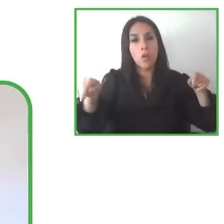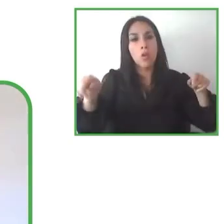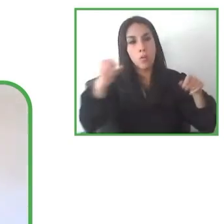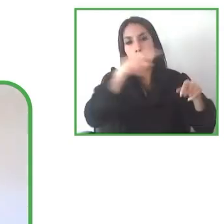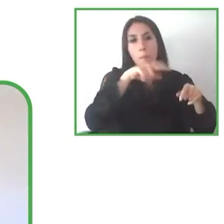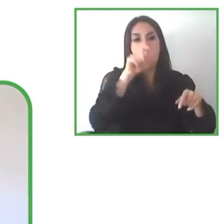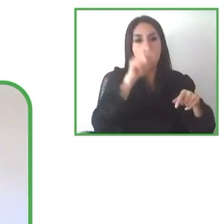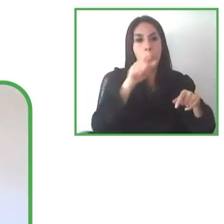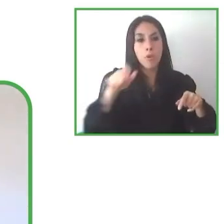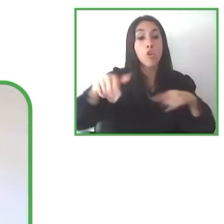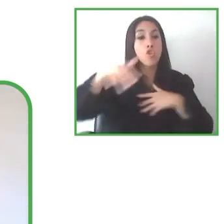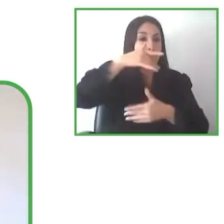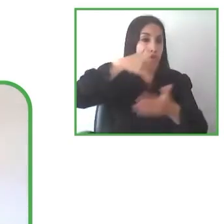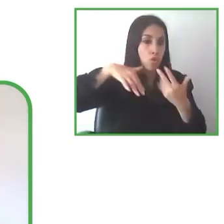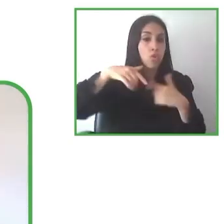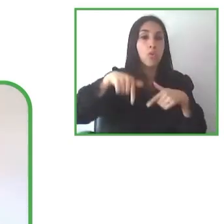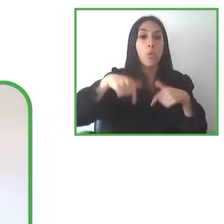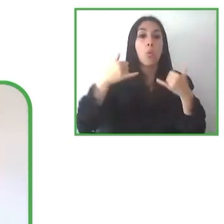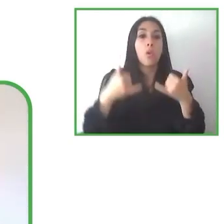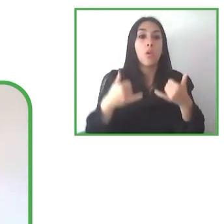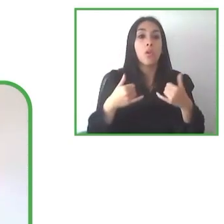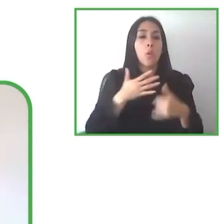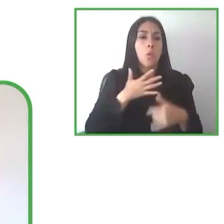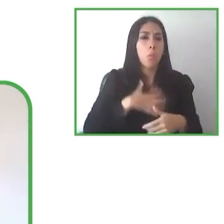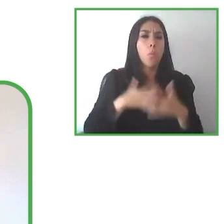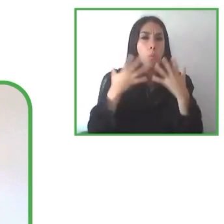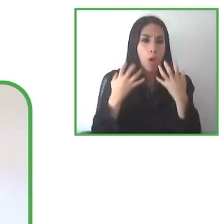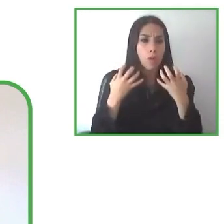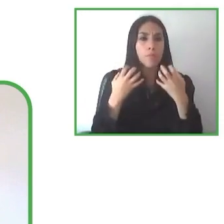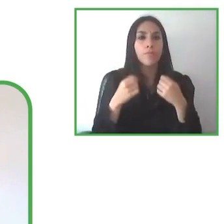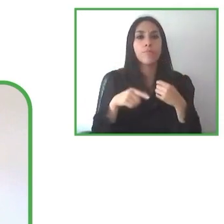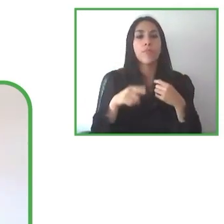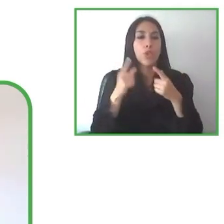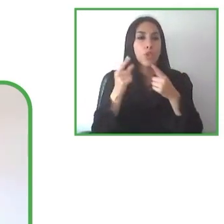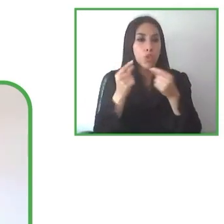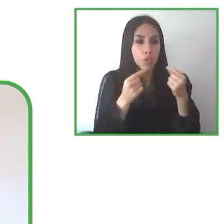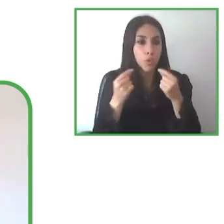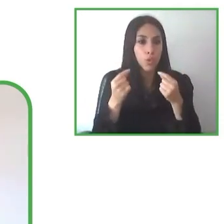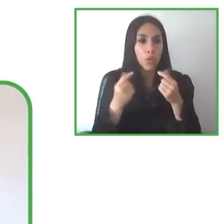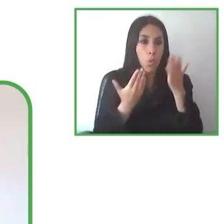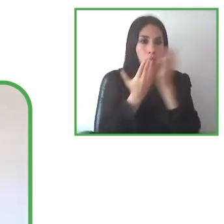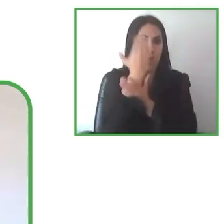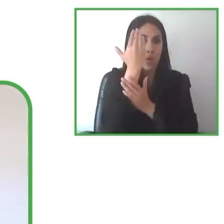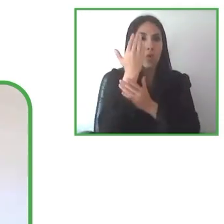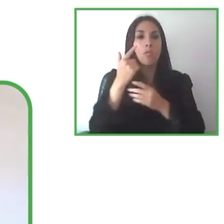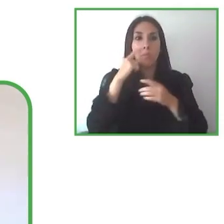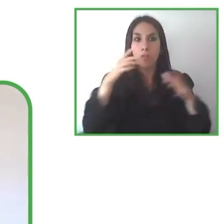we want to highlight the signing of a new covenant